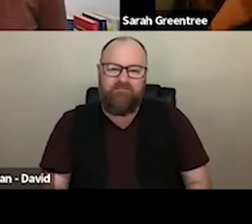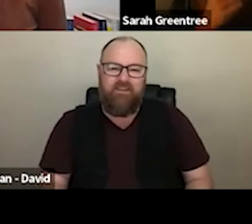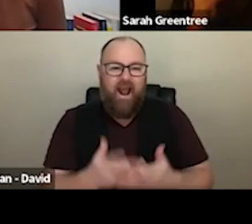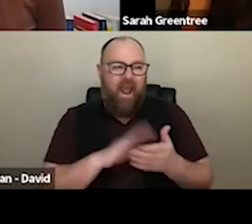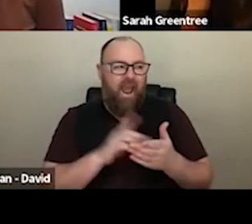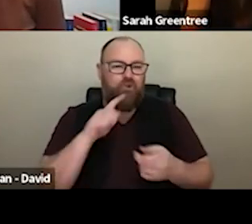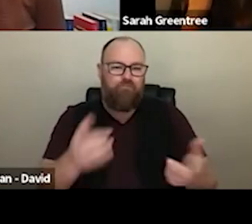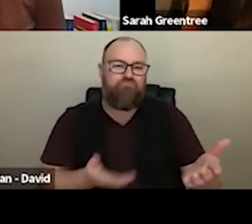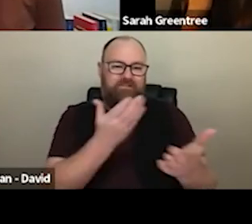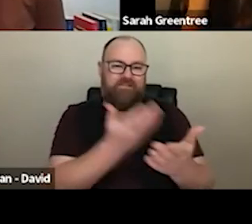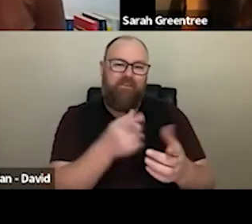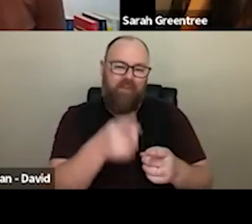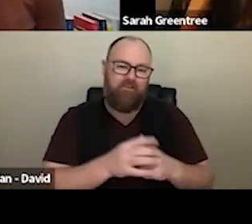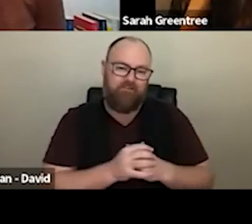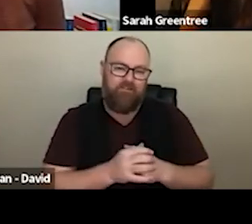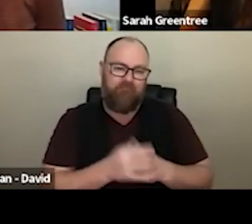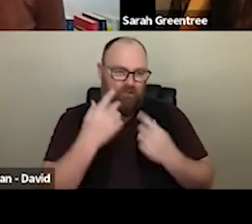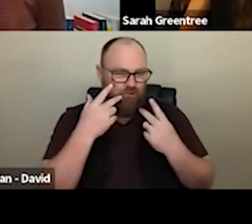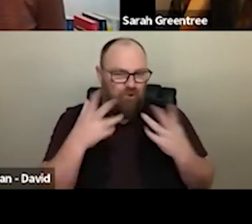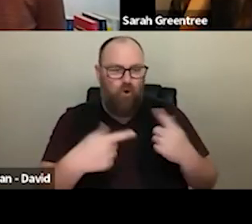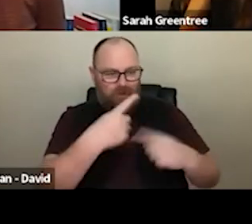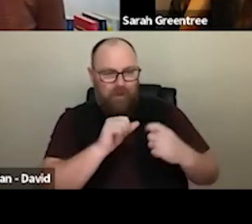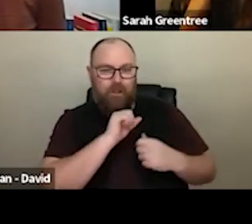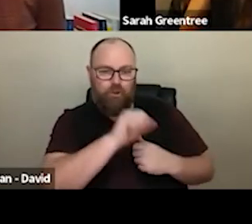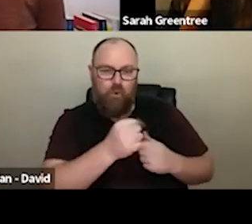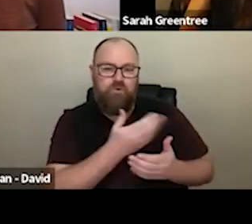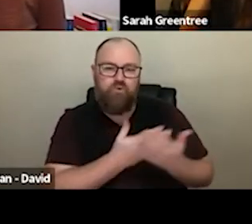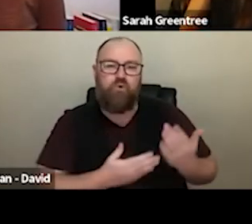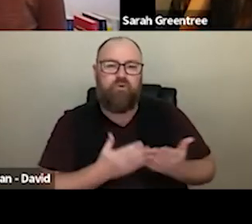Vision looks like, I think we can only kind of talk, about that in the context of of kind, of how you present that how you present that journey over the 4 years in terms of the artistic